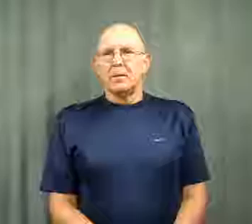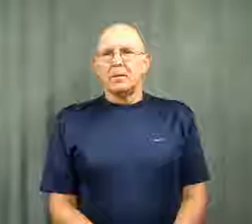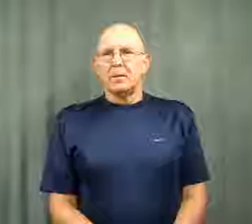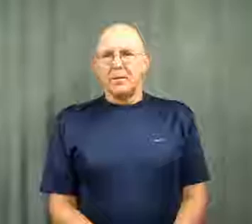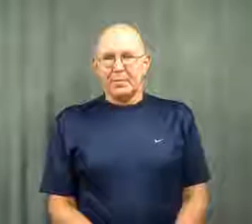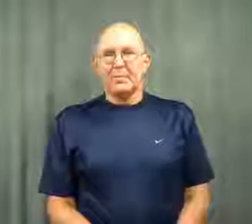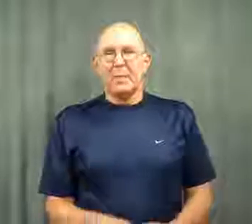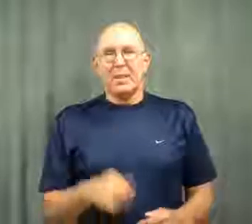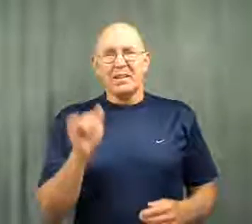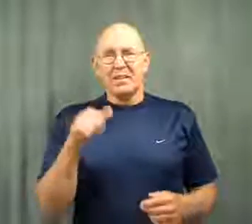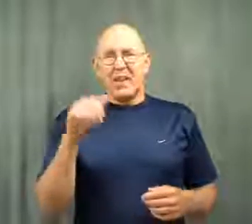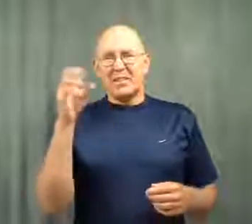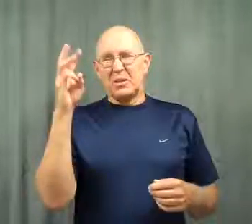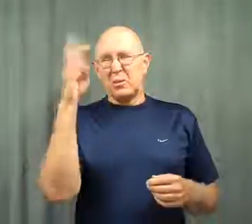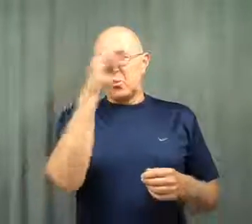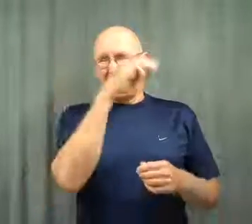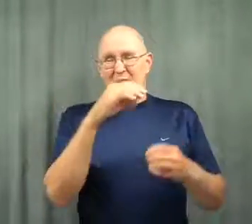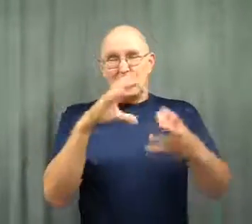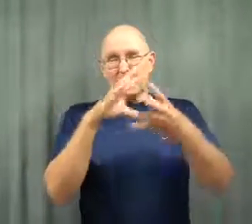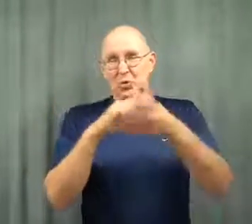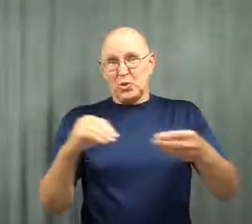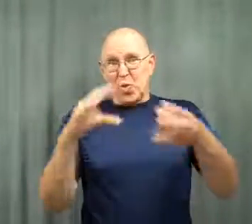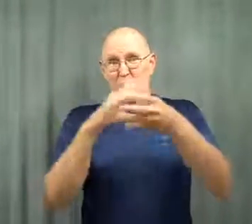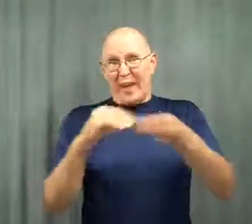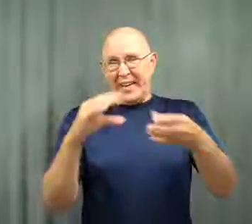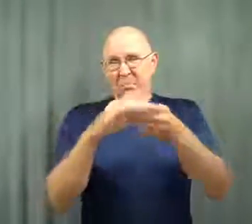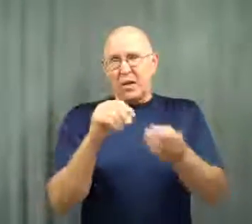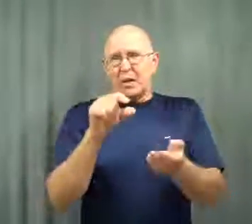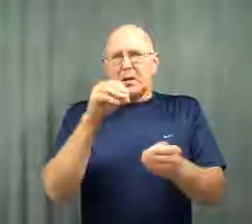This is a really weird story.